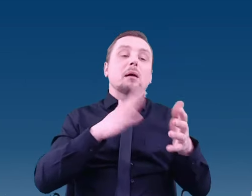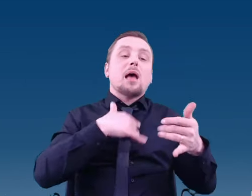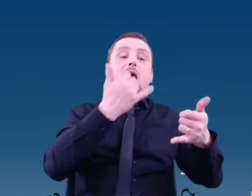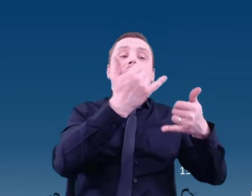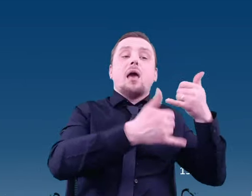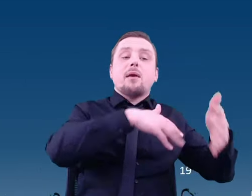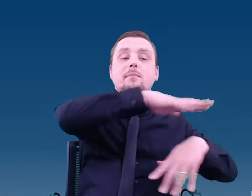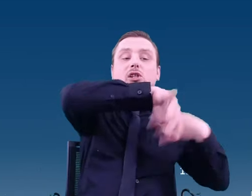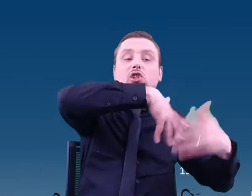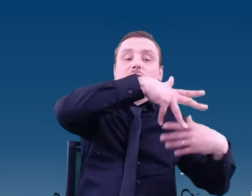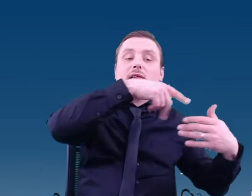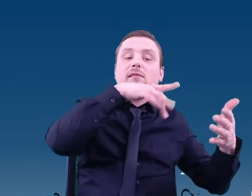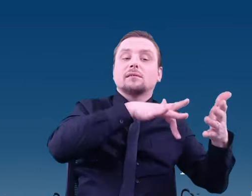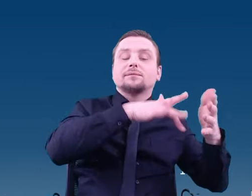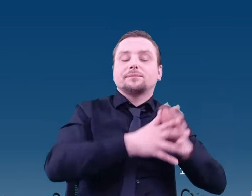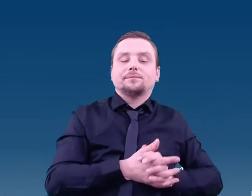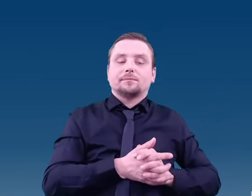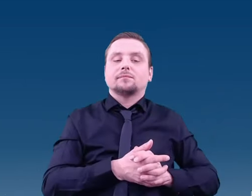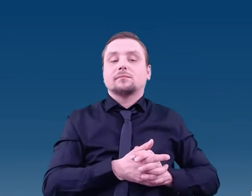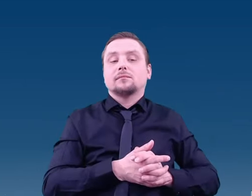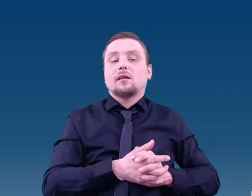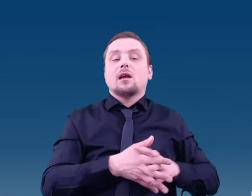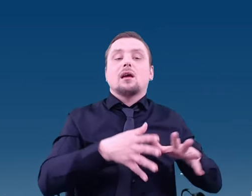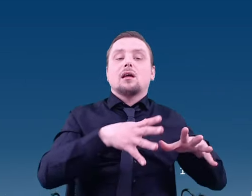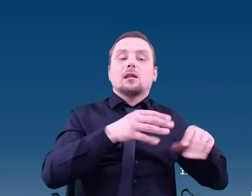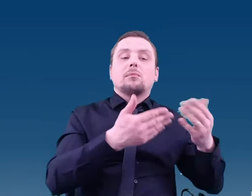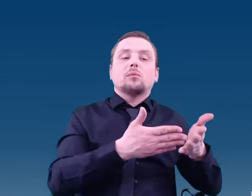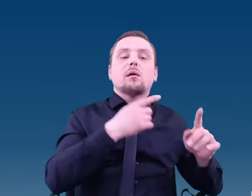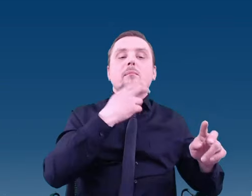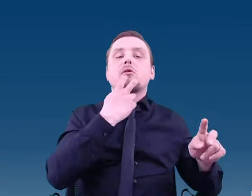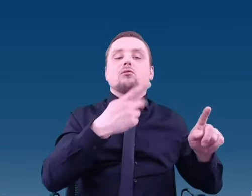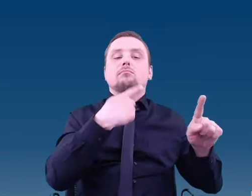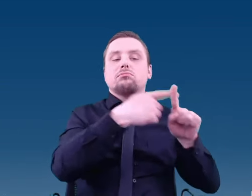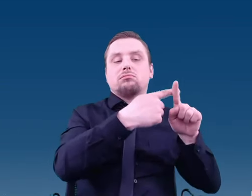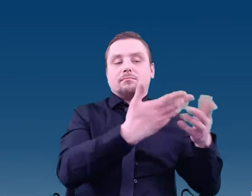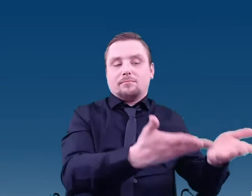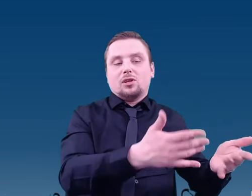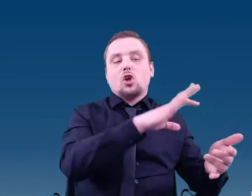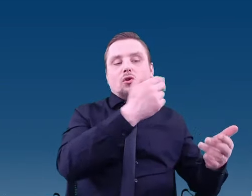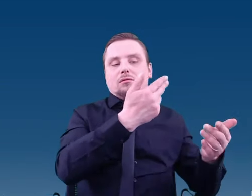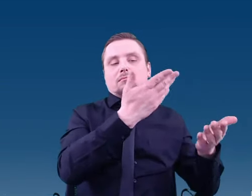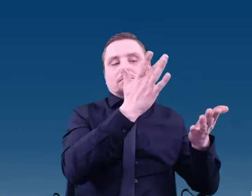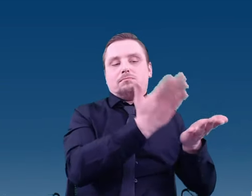First, we need to give it a charge, meaning ionize it. The ionized compounds then go to the ionization source,